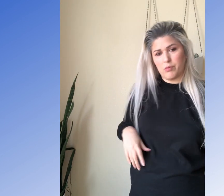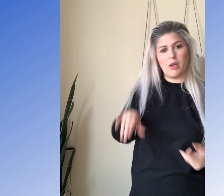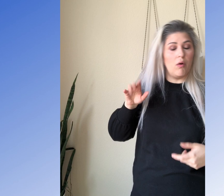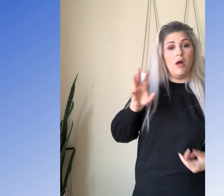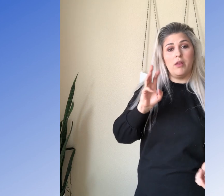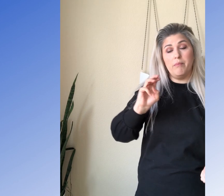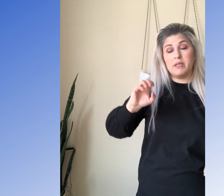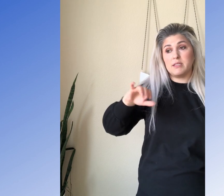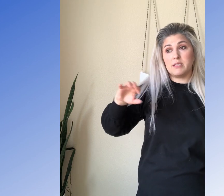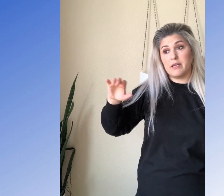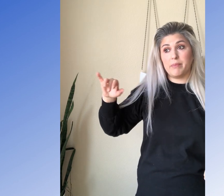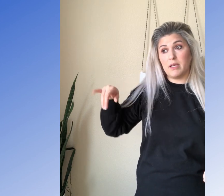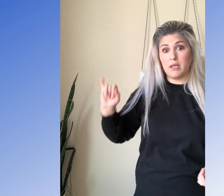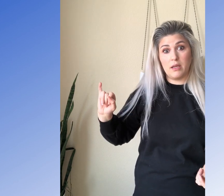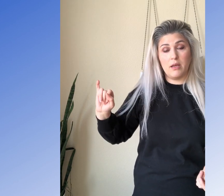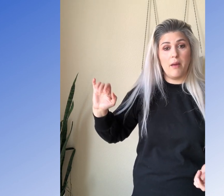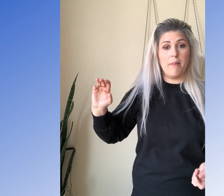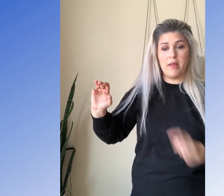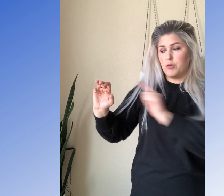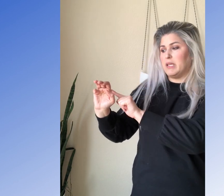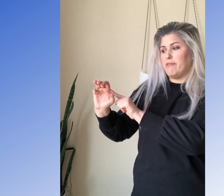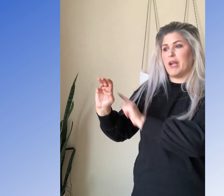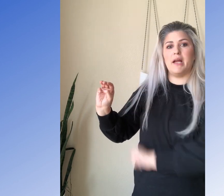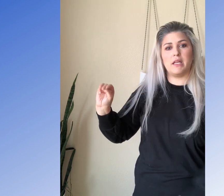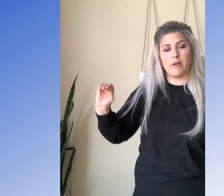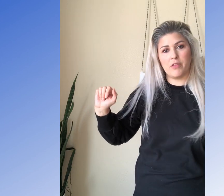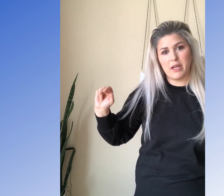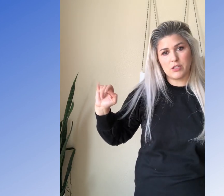you would go the Mississippi and you would leave your hand here for the next